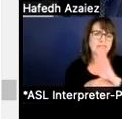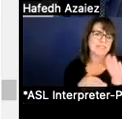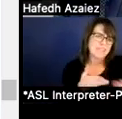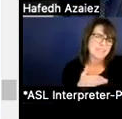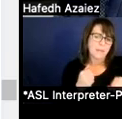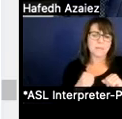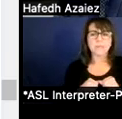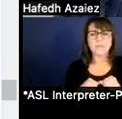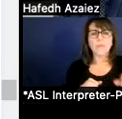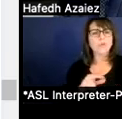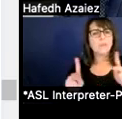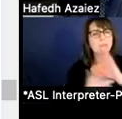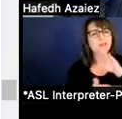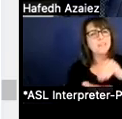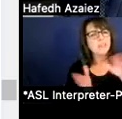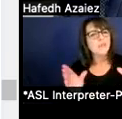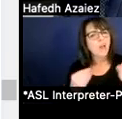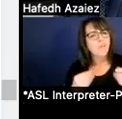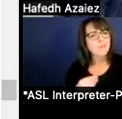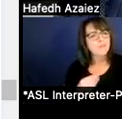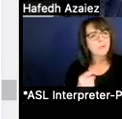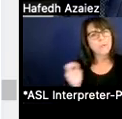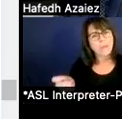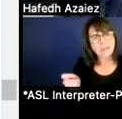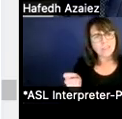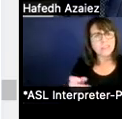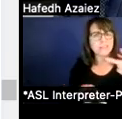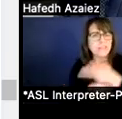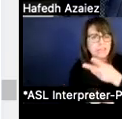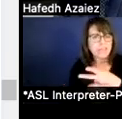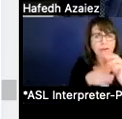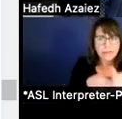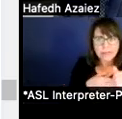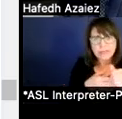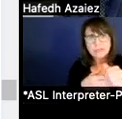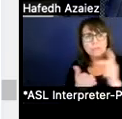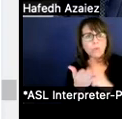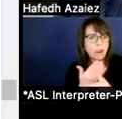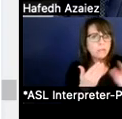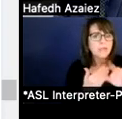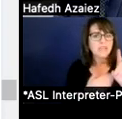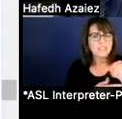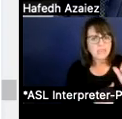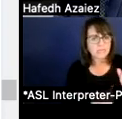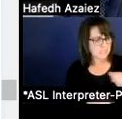And so those would be folks at central office who are managing, and leading, and directing programs. So like Dennis, myself would be in that group.